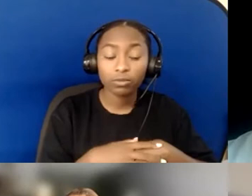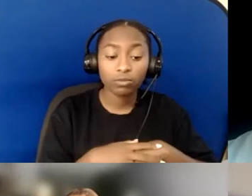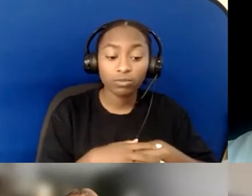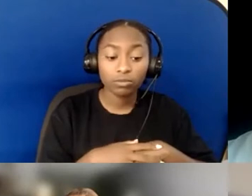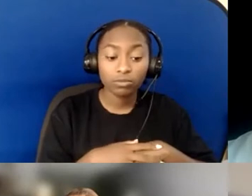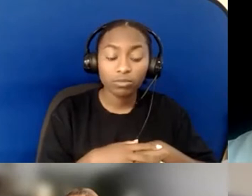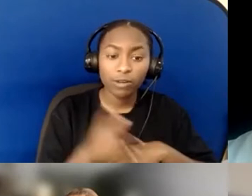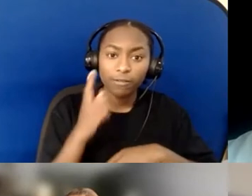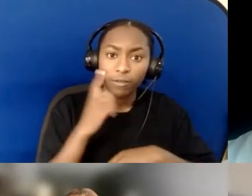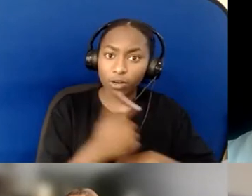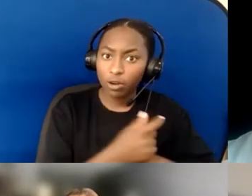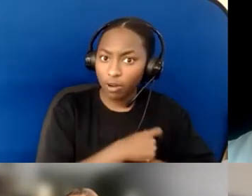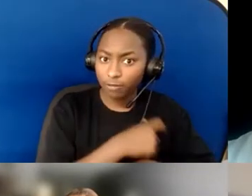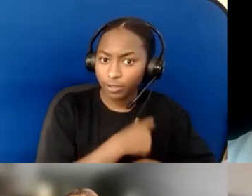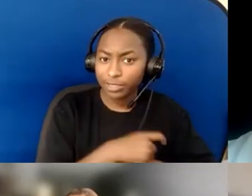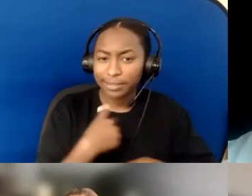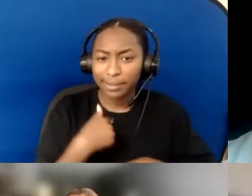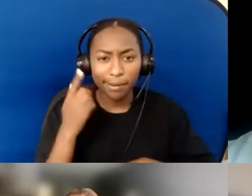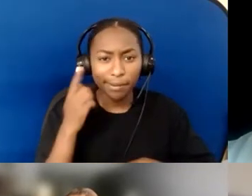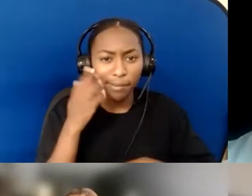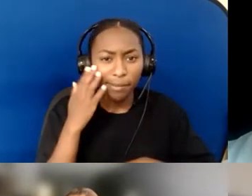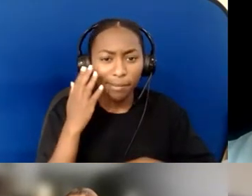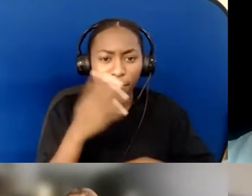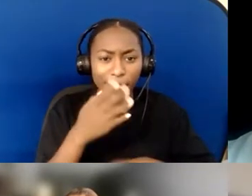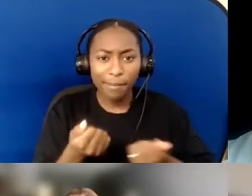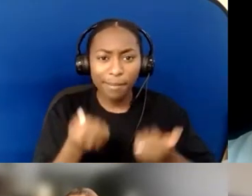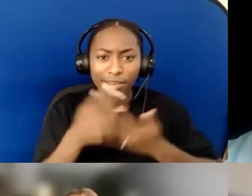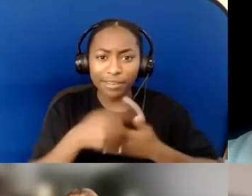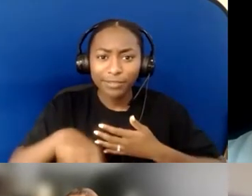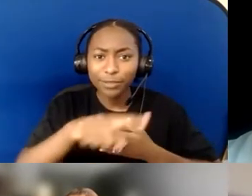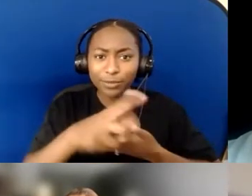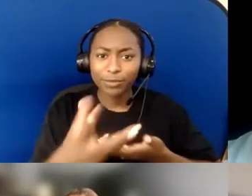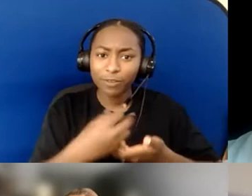I think that's something that a lot of you are involved in too. One of the places I start— echoing what you're saying,